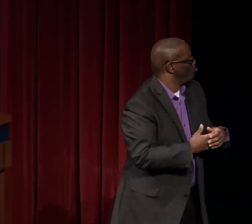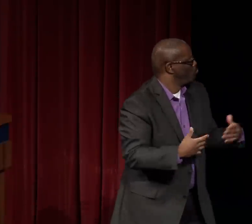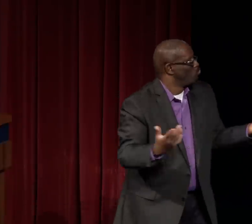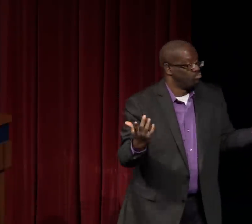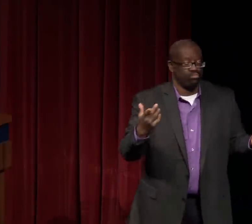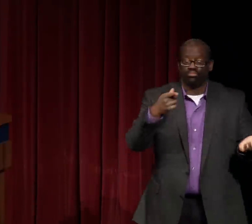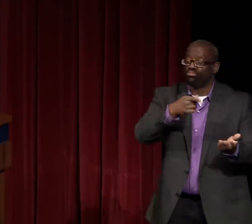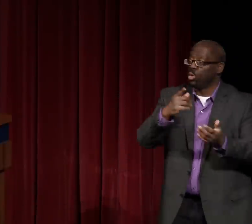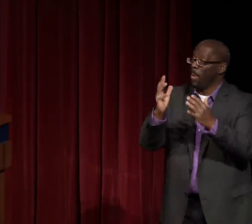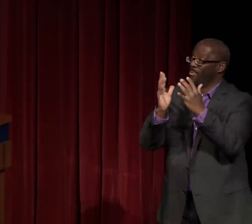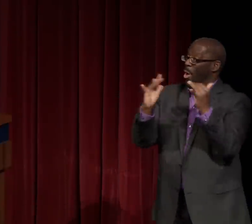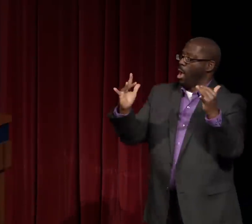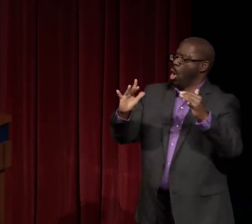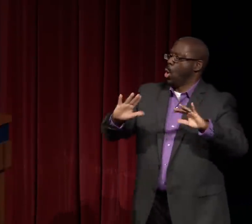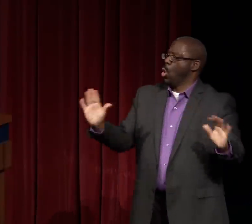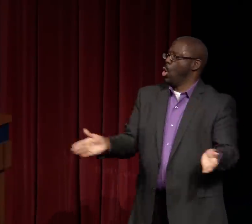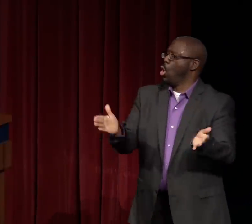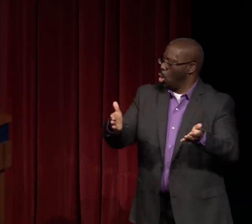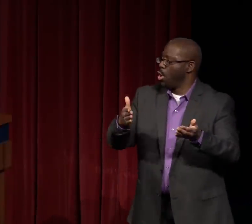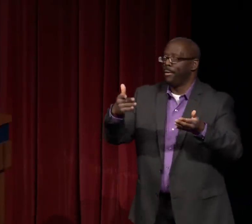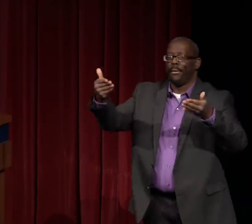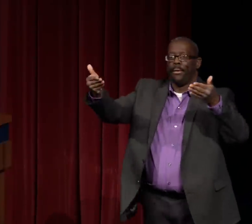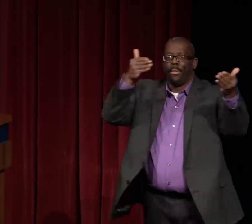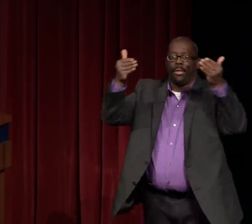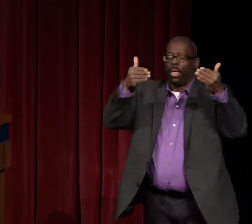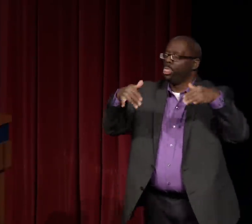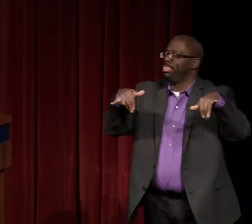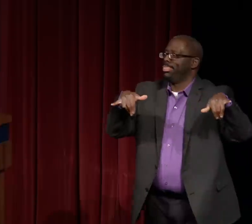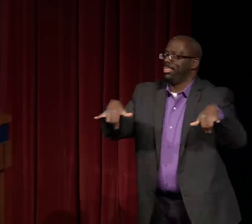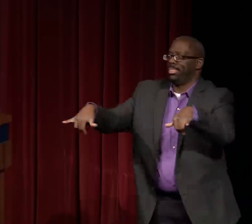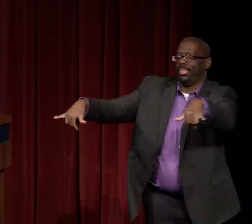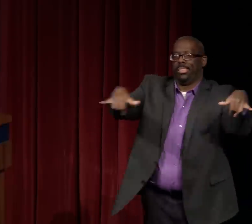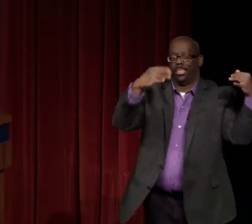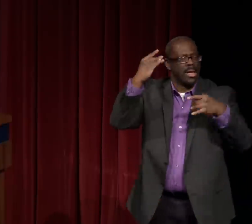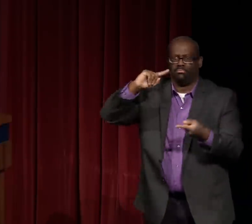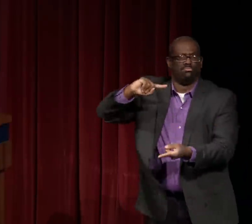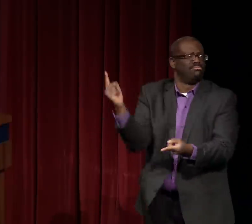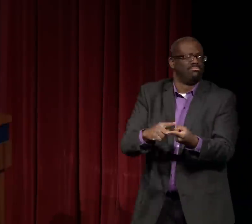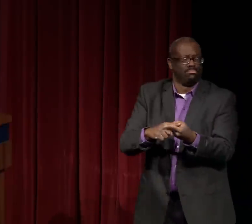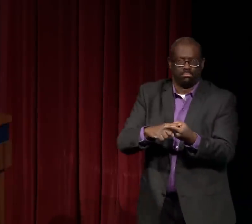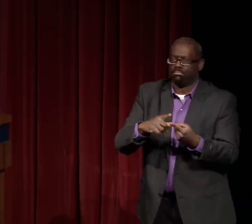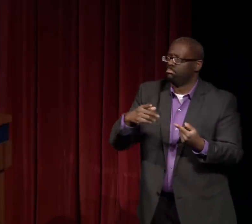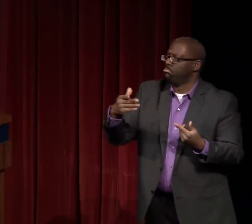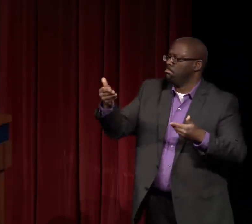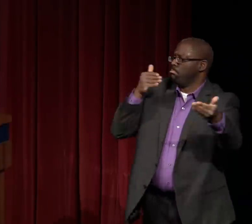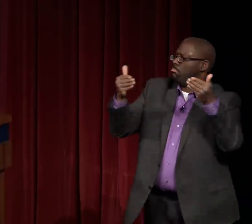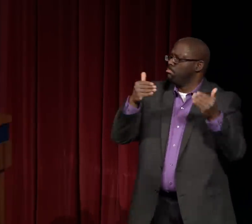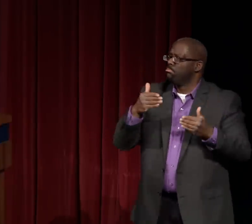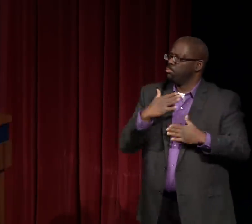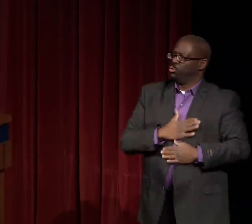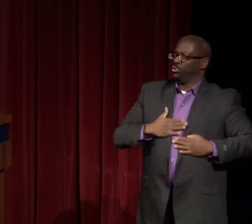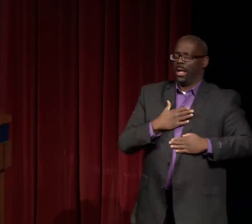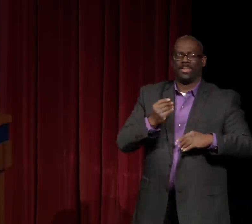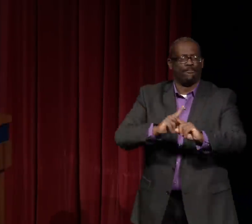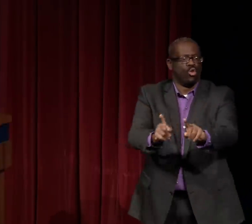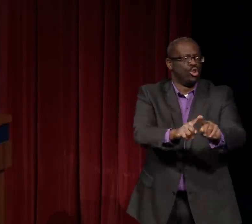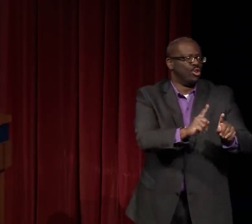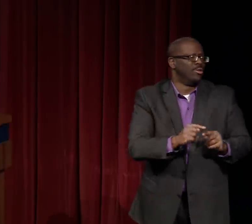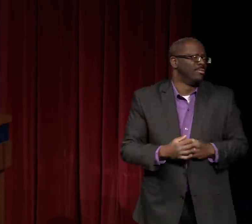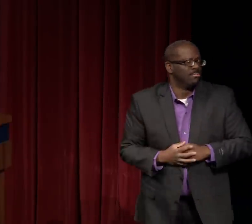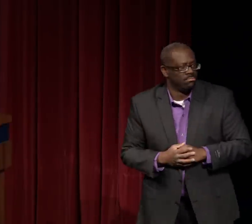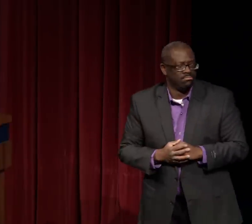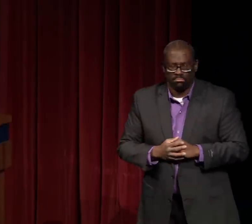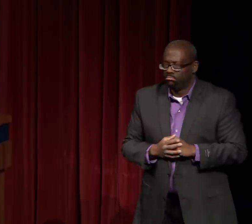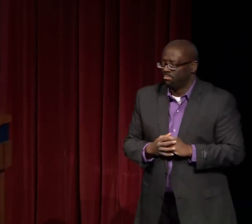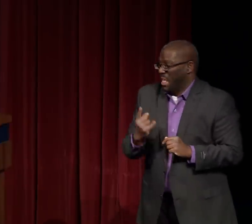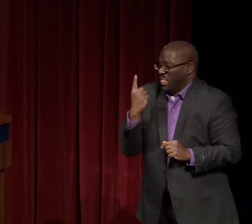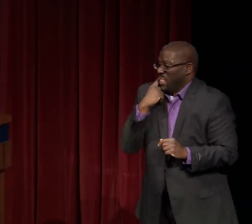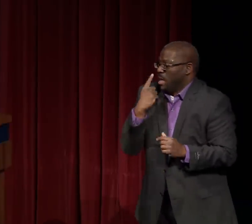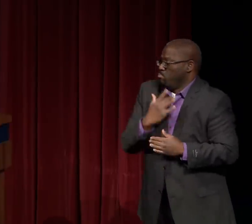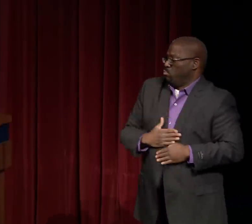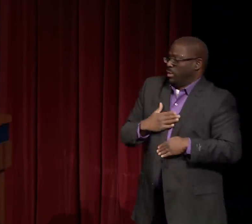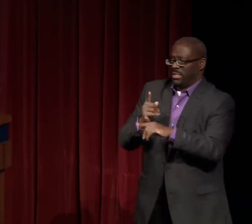We also have been bombarded with negative images